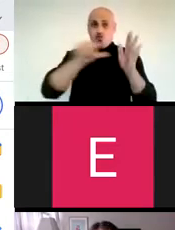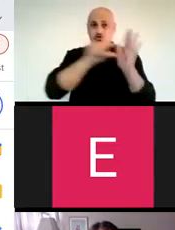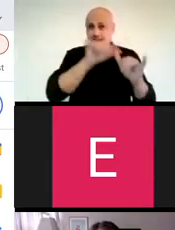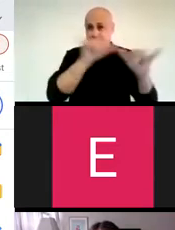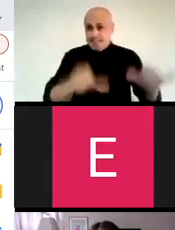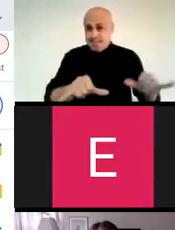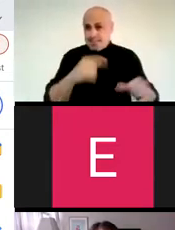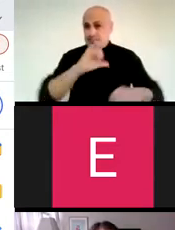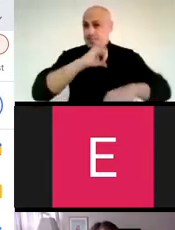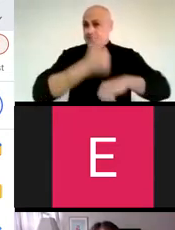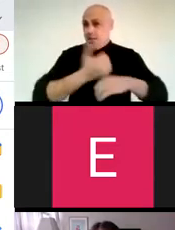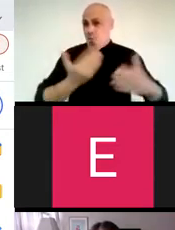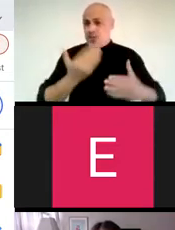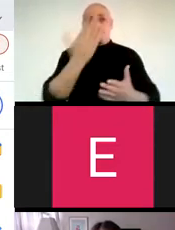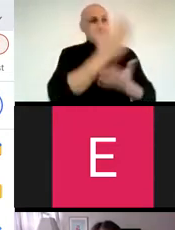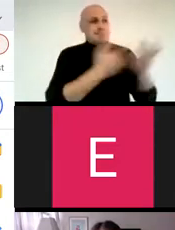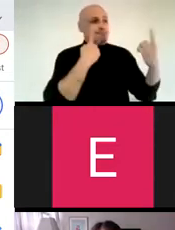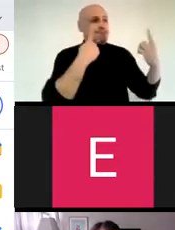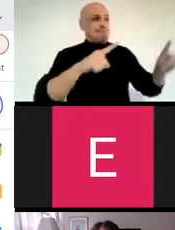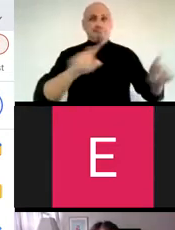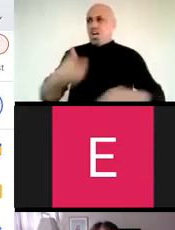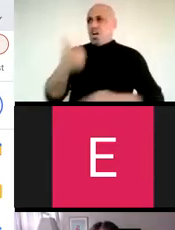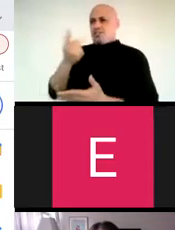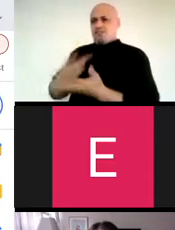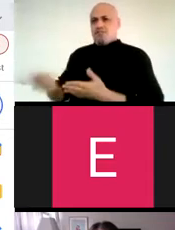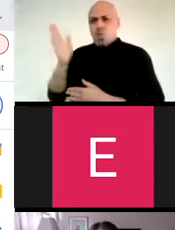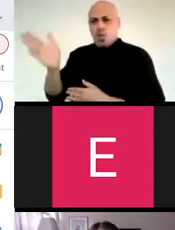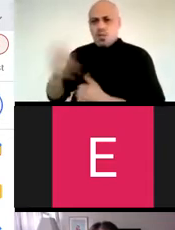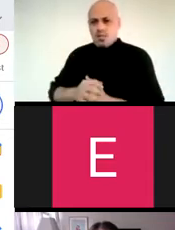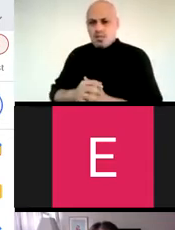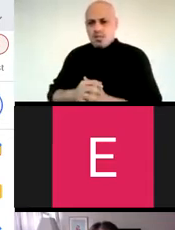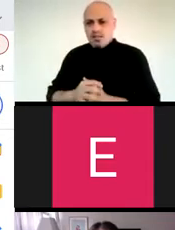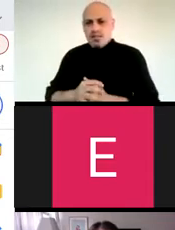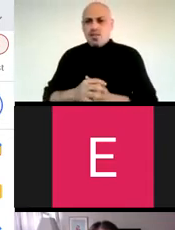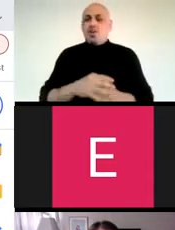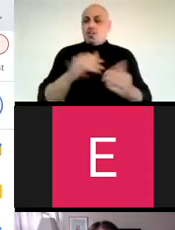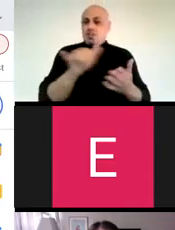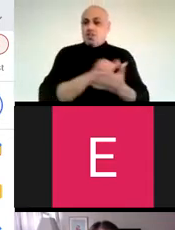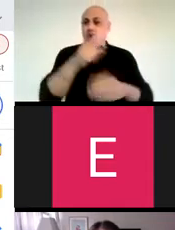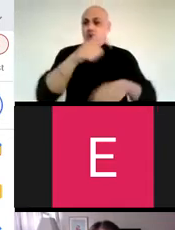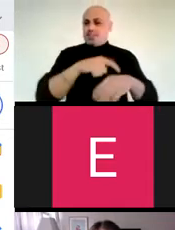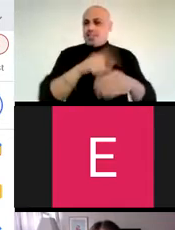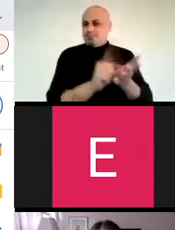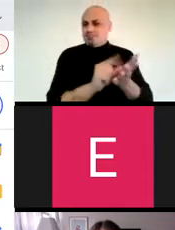grading system is predicated on the idea that some succeed and others fail. Oset Babur in the New